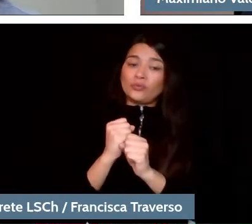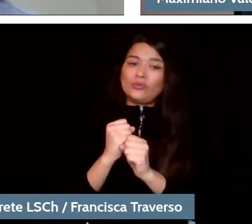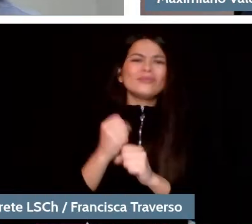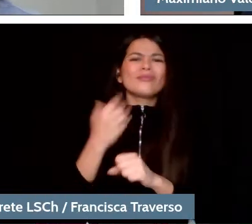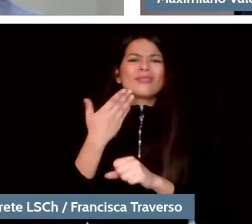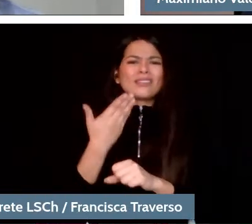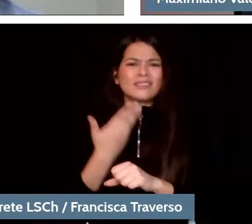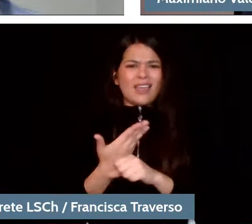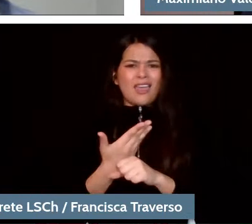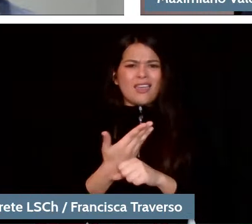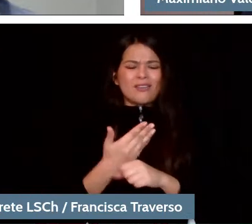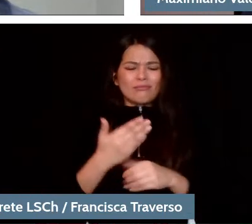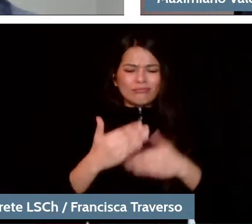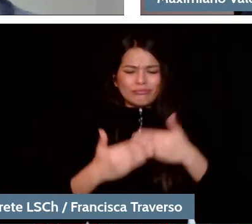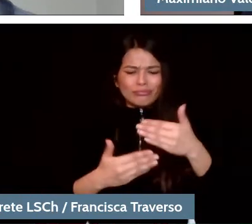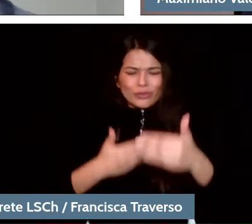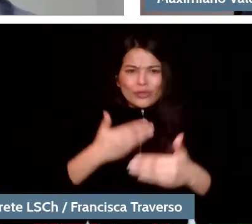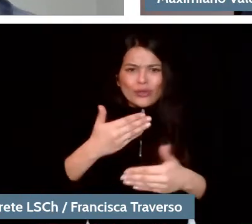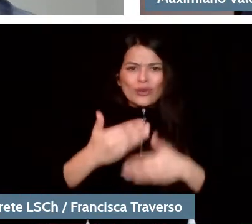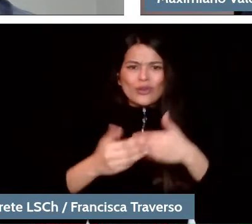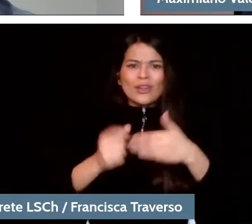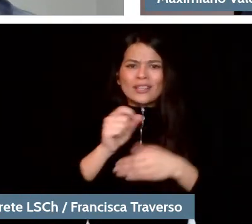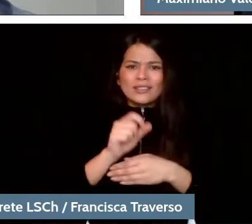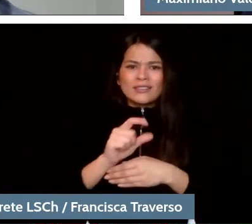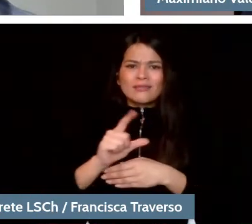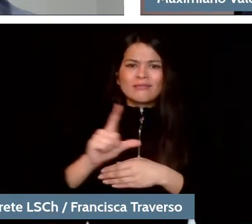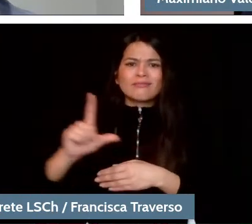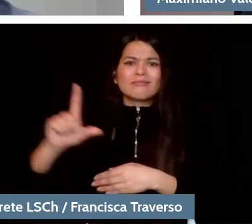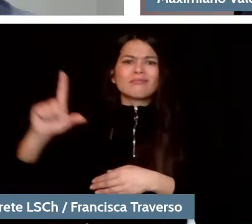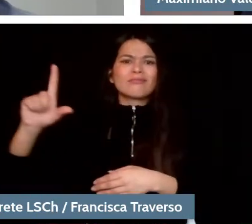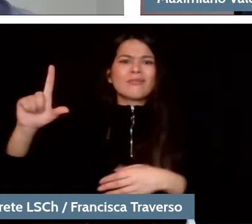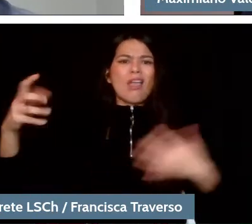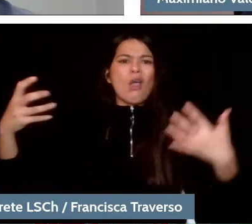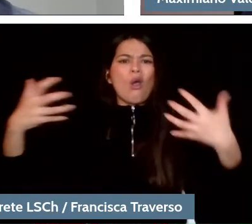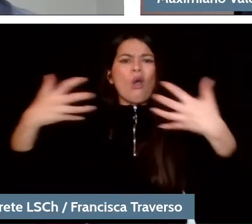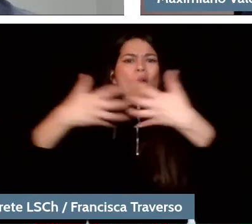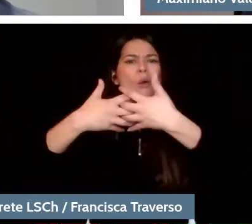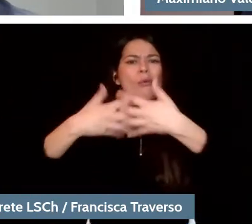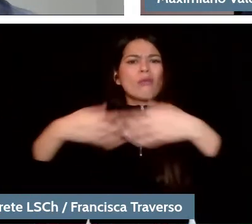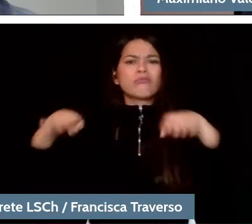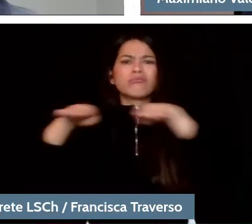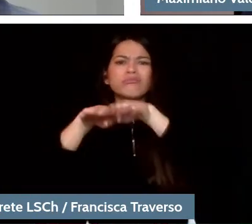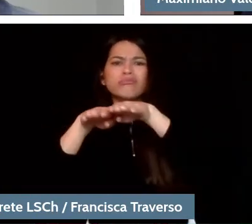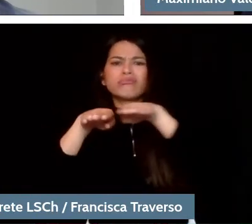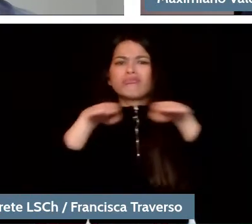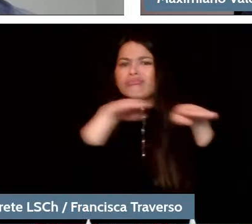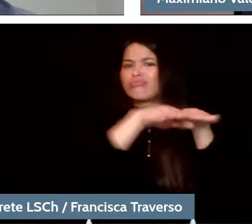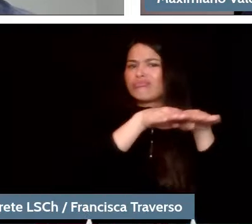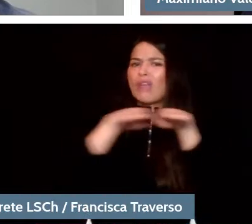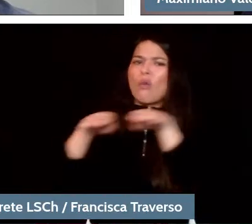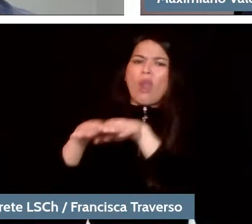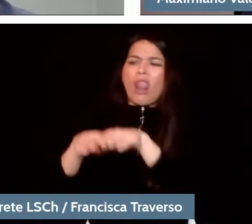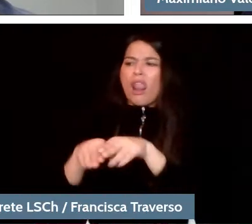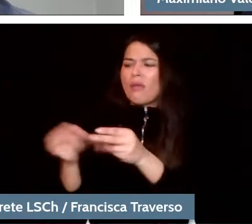homogenization of the sound of orchestras. I mean, if orchestras today sound more alike to each other than they did maybe 50 years ago?